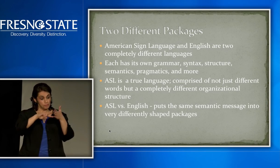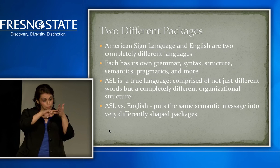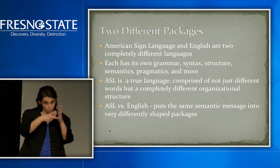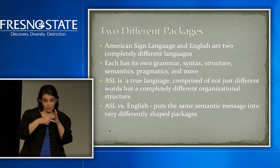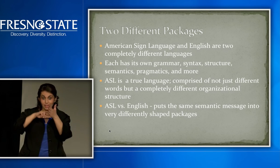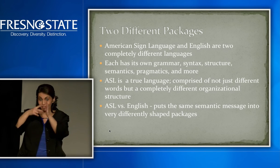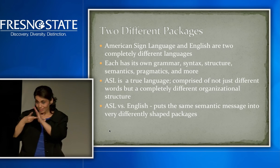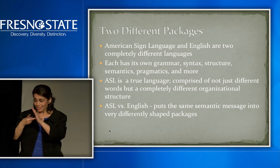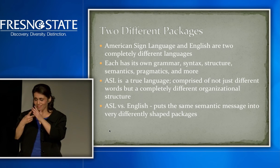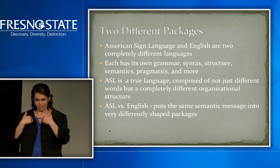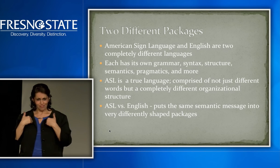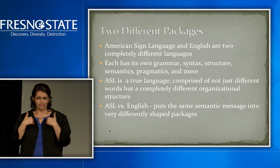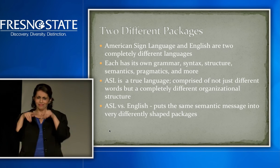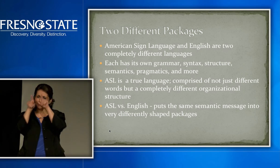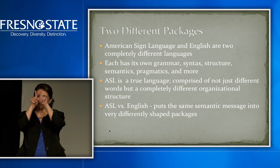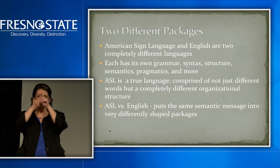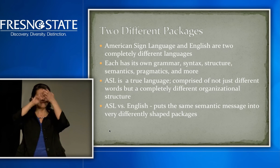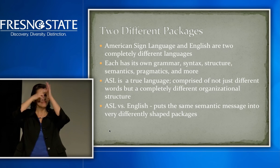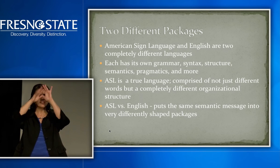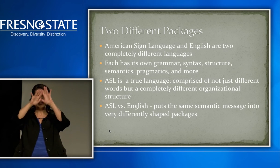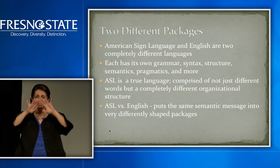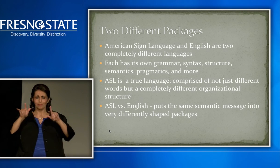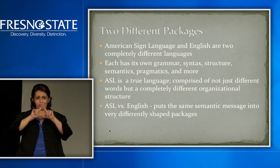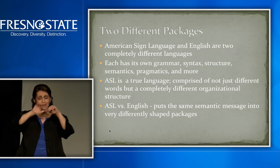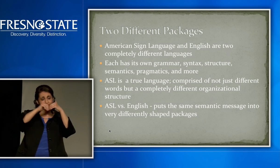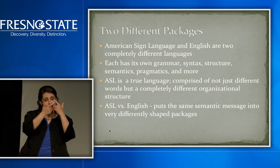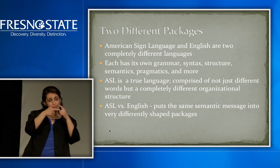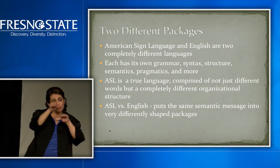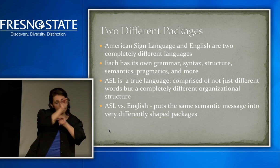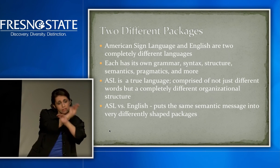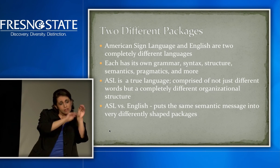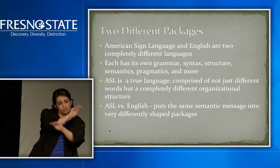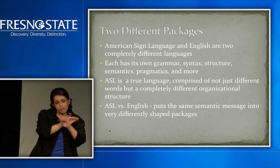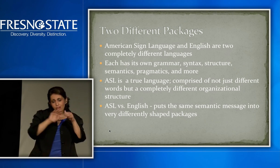Very different languages.